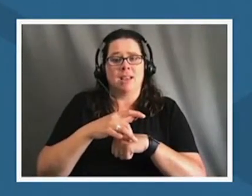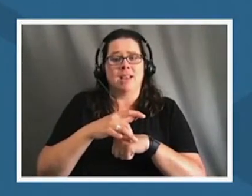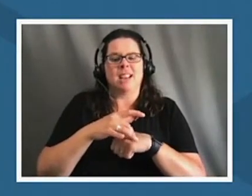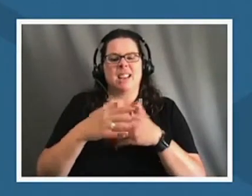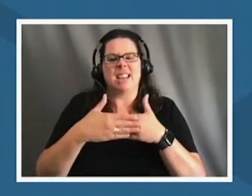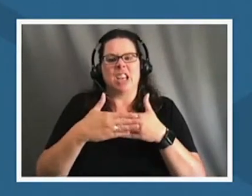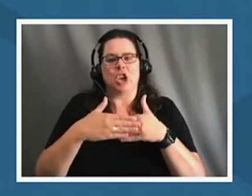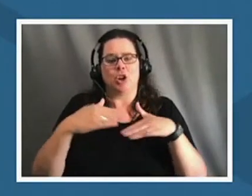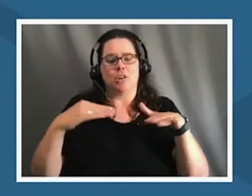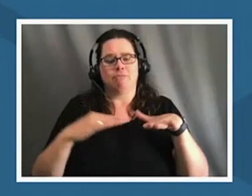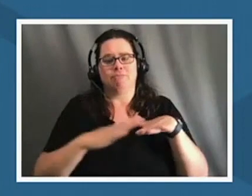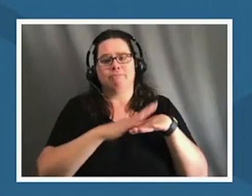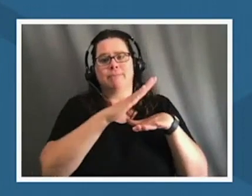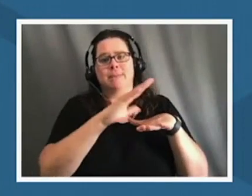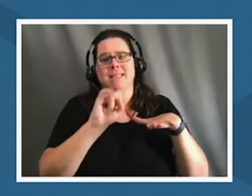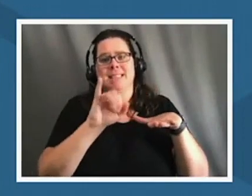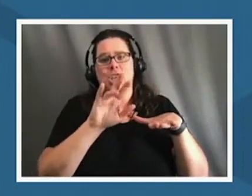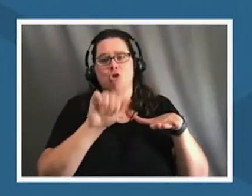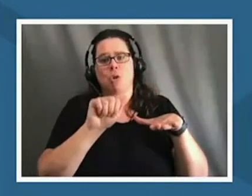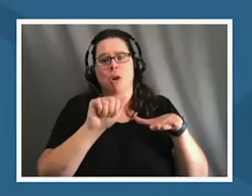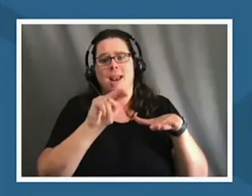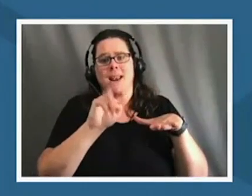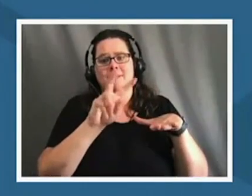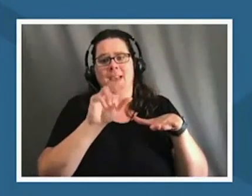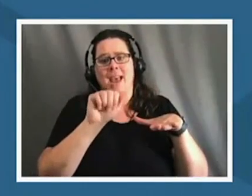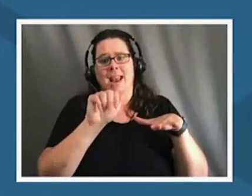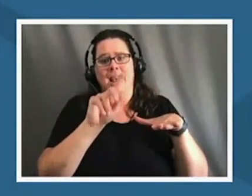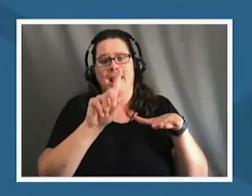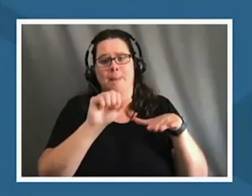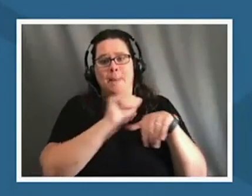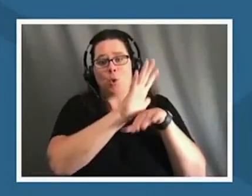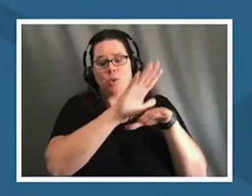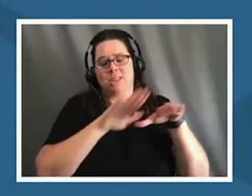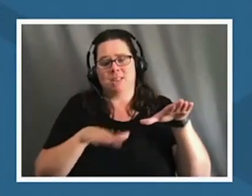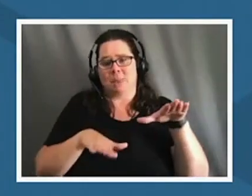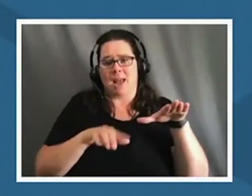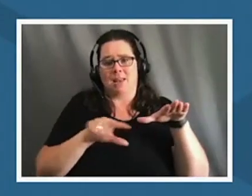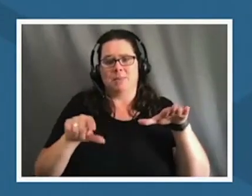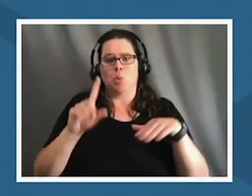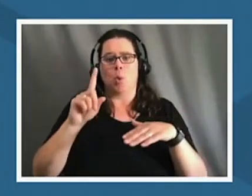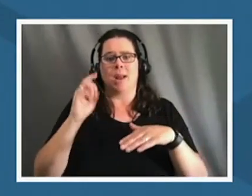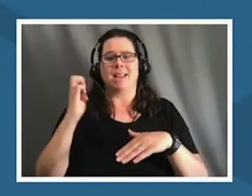an hour and a half east of selma california